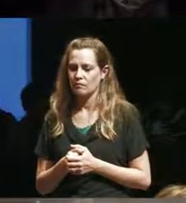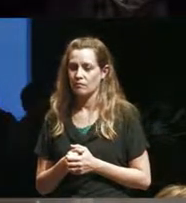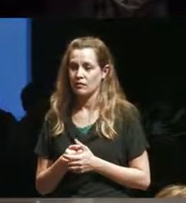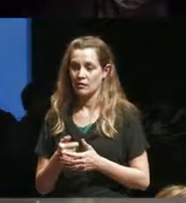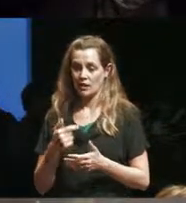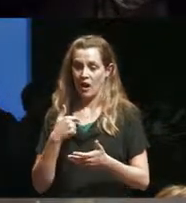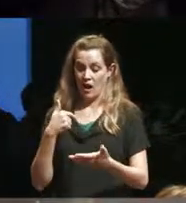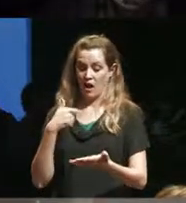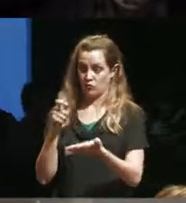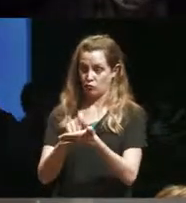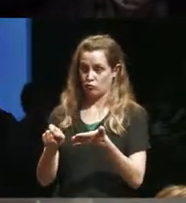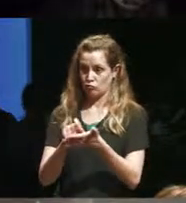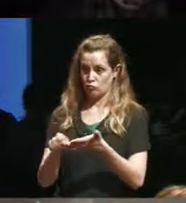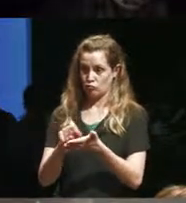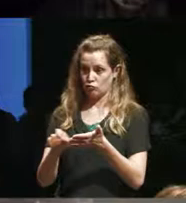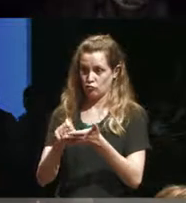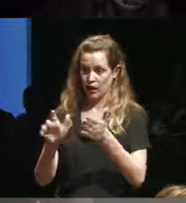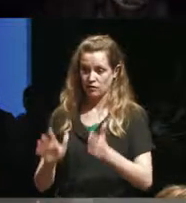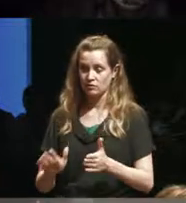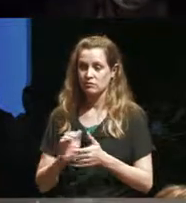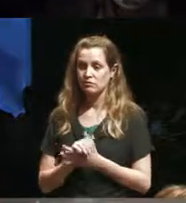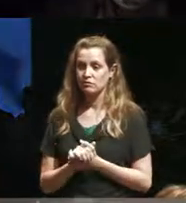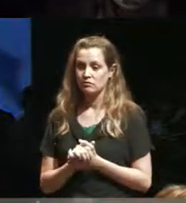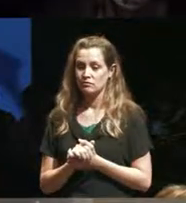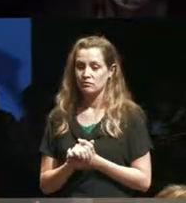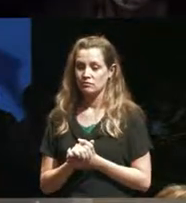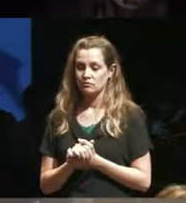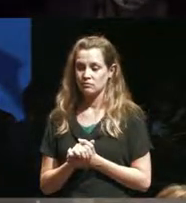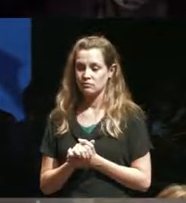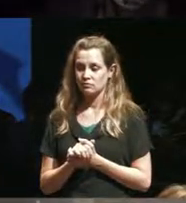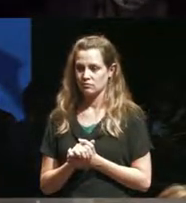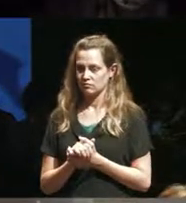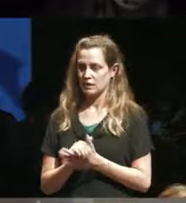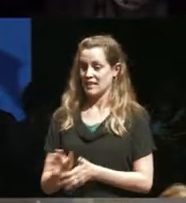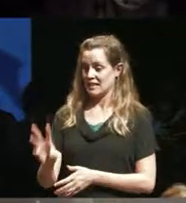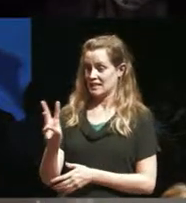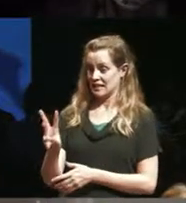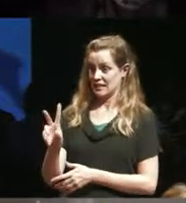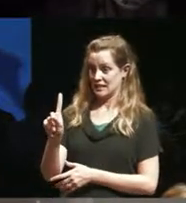had the opportunity to write for six disabled actors for a television series